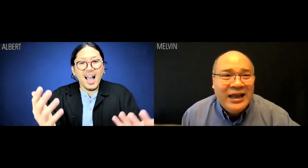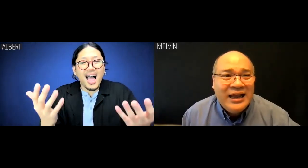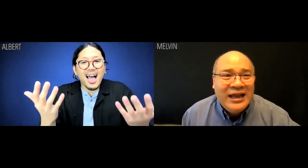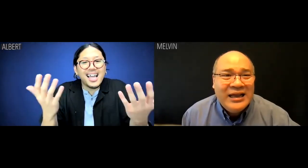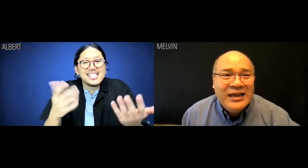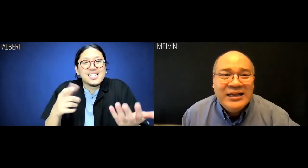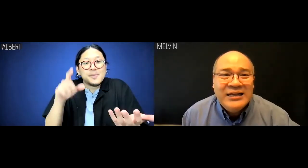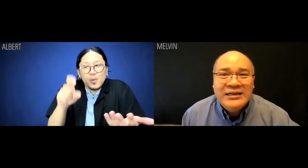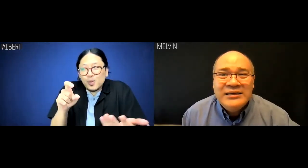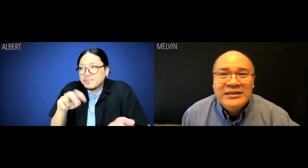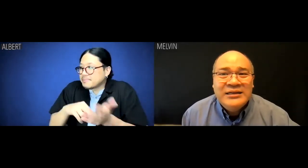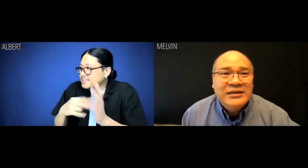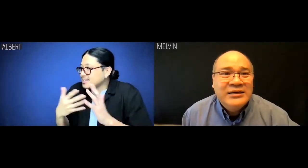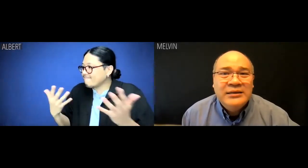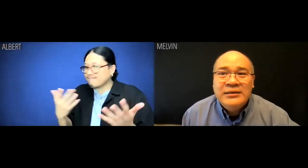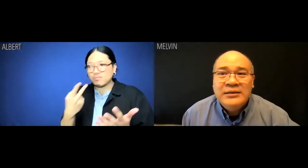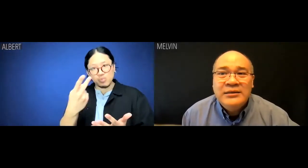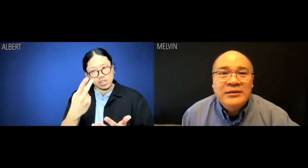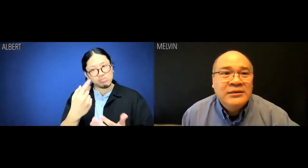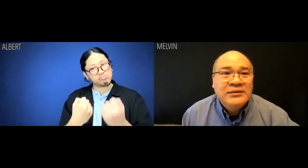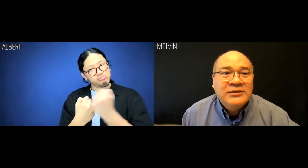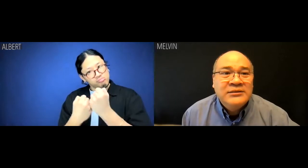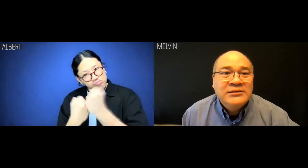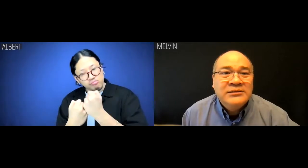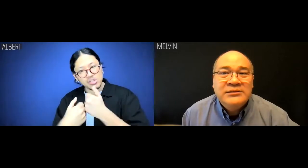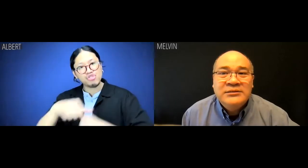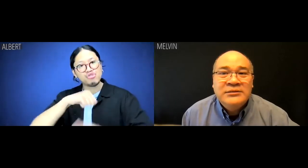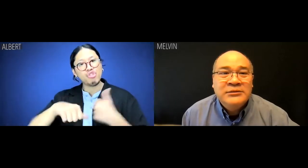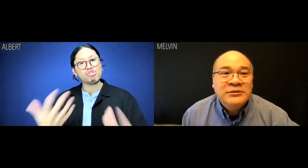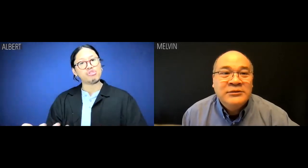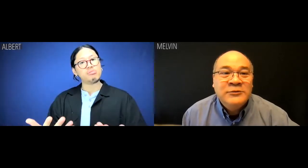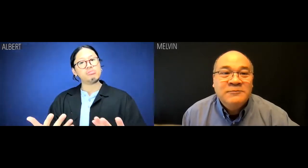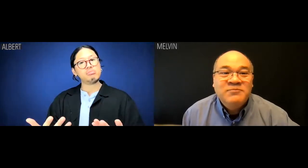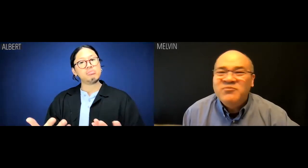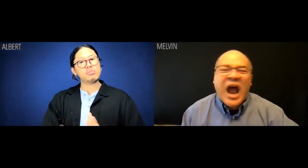Albert: It means we're supposed to look out for each other.